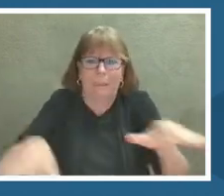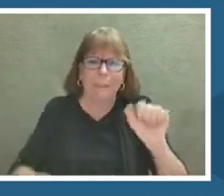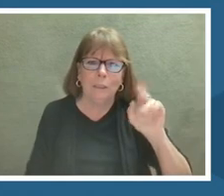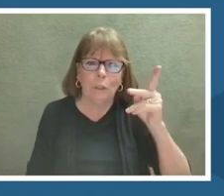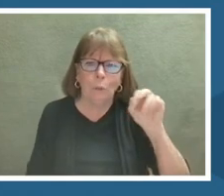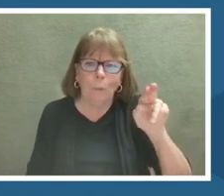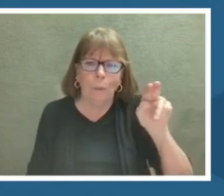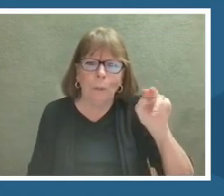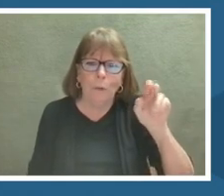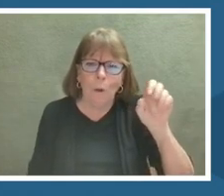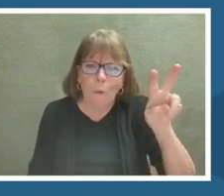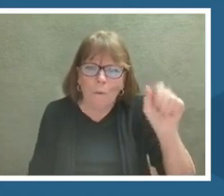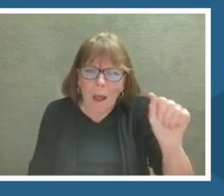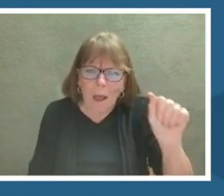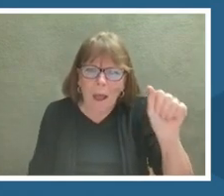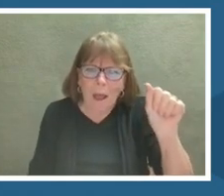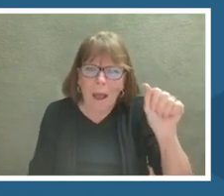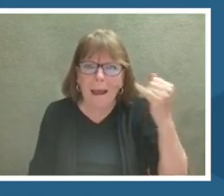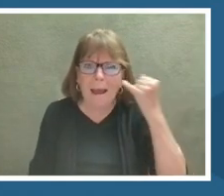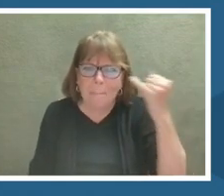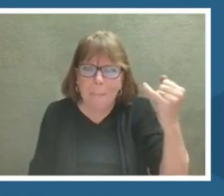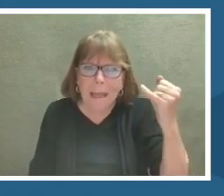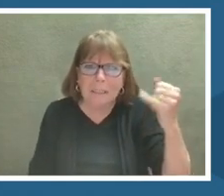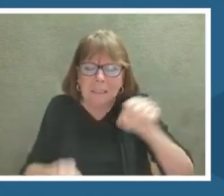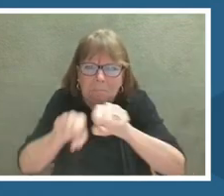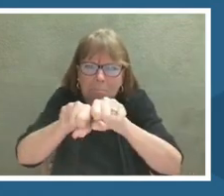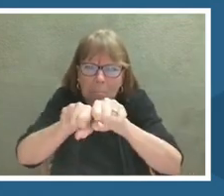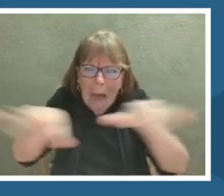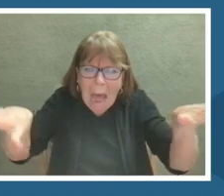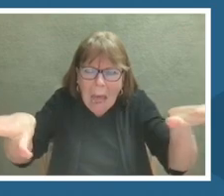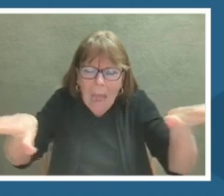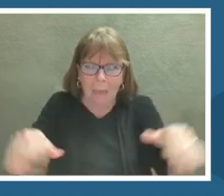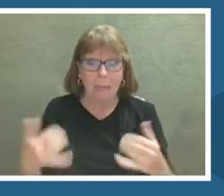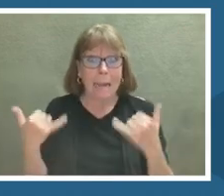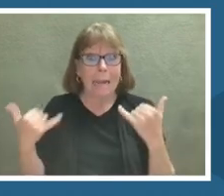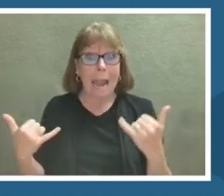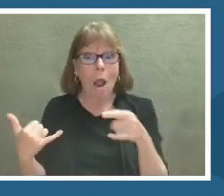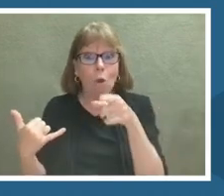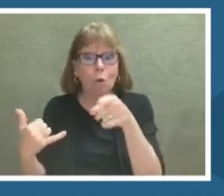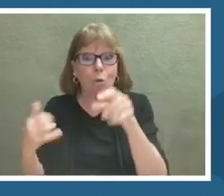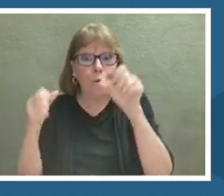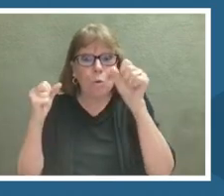Now, imagine having the power to watch this explosion with high provision that allows